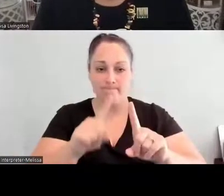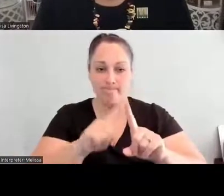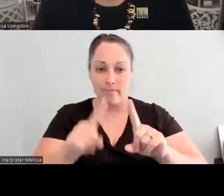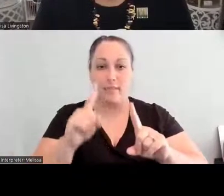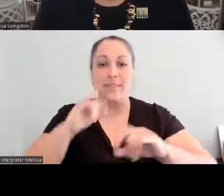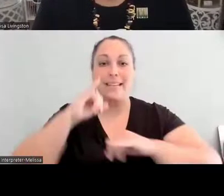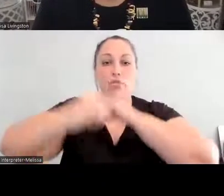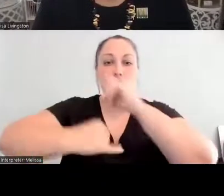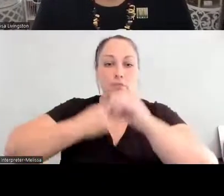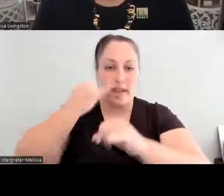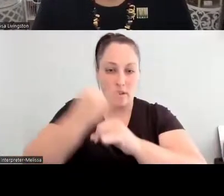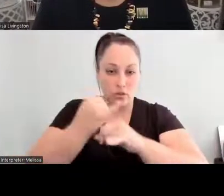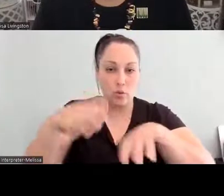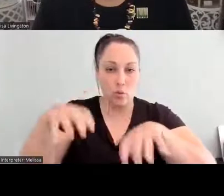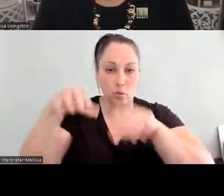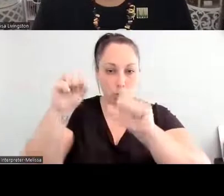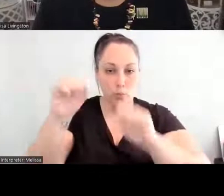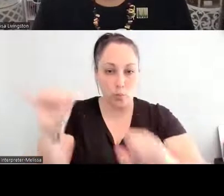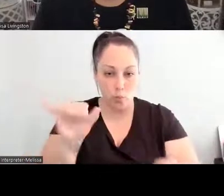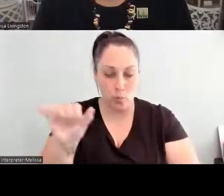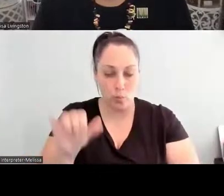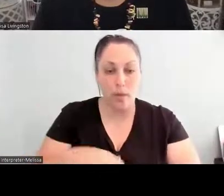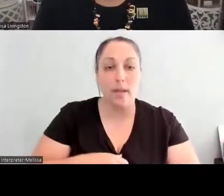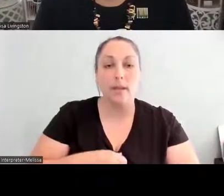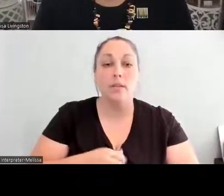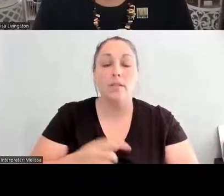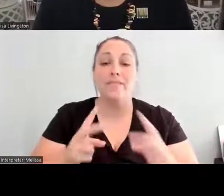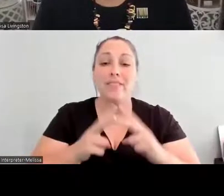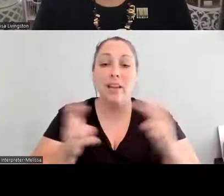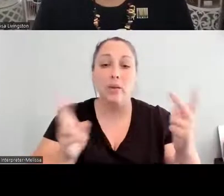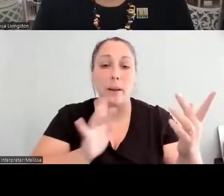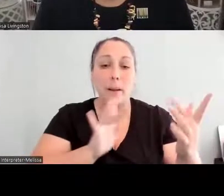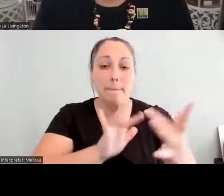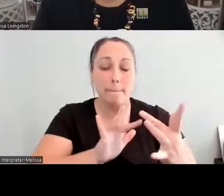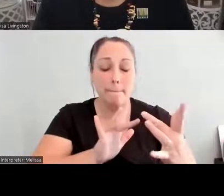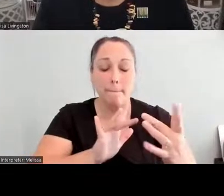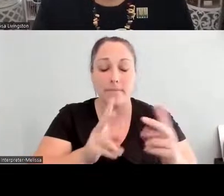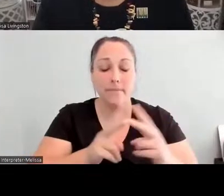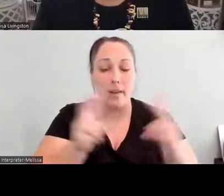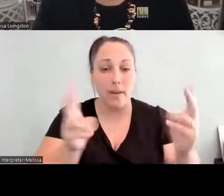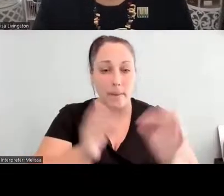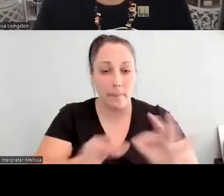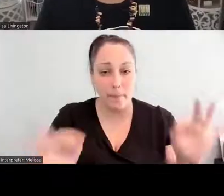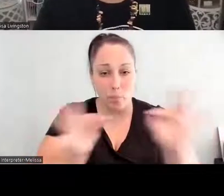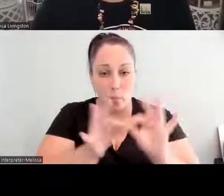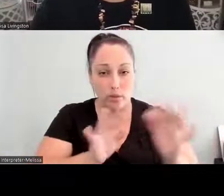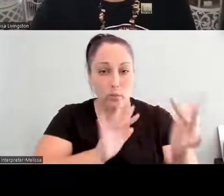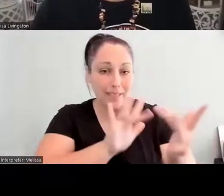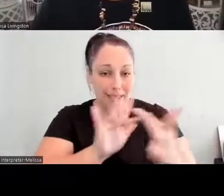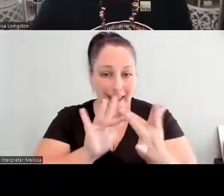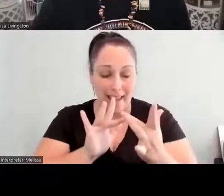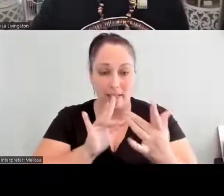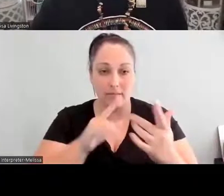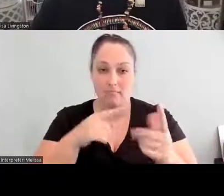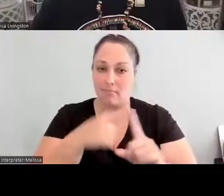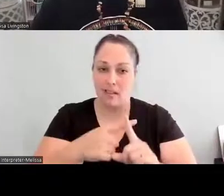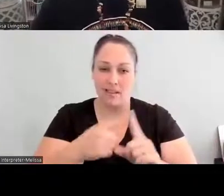you know, it is really important as we connect and also know that there's so much more work to be done to be able to facilitate